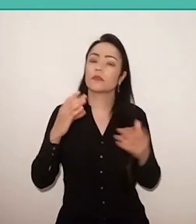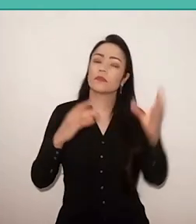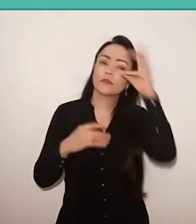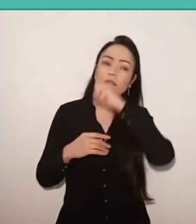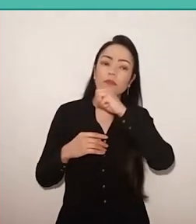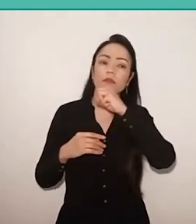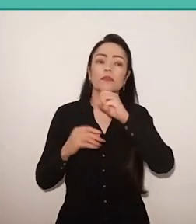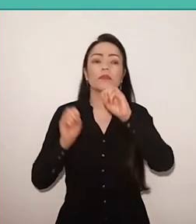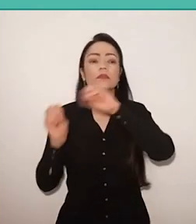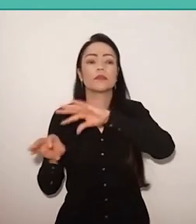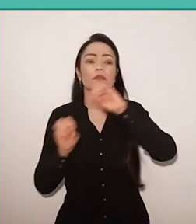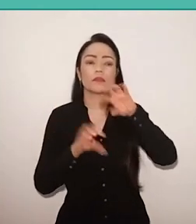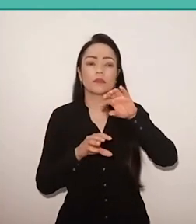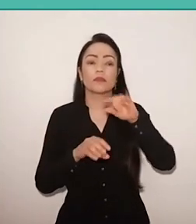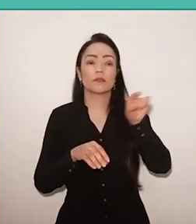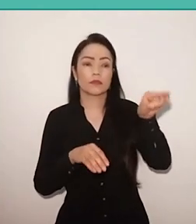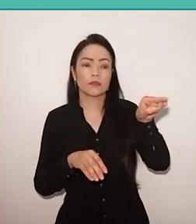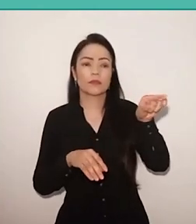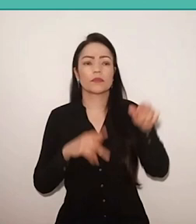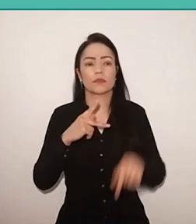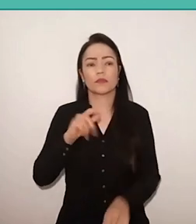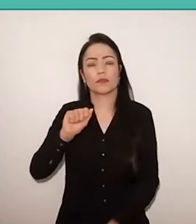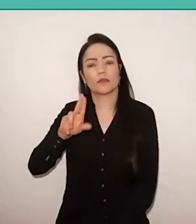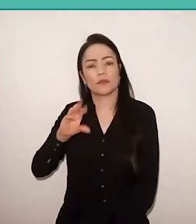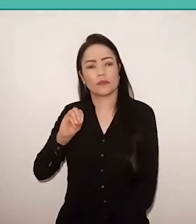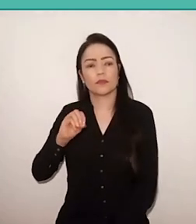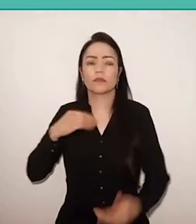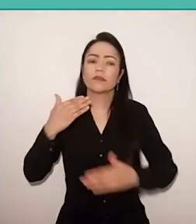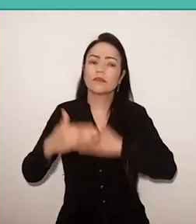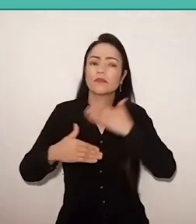for Paulo, it's a process of construction of history.